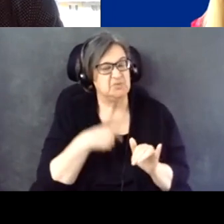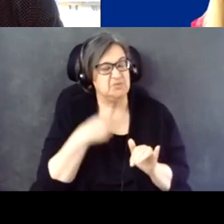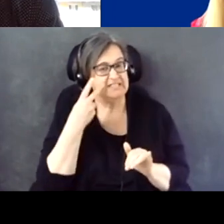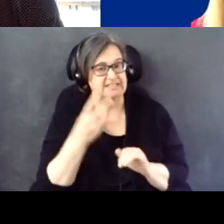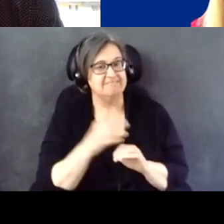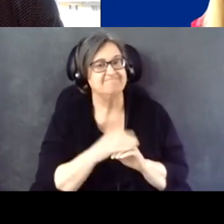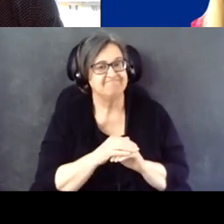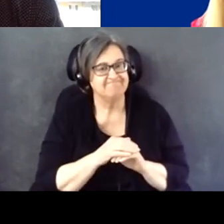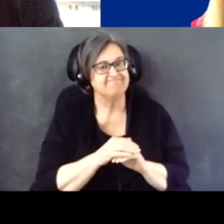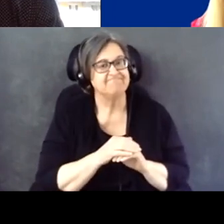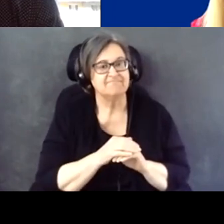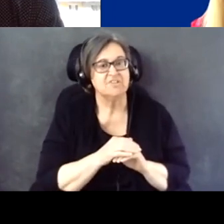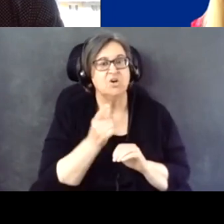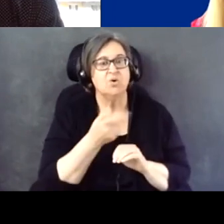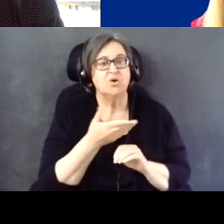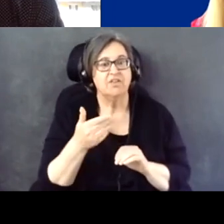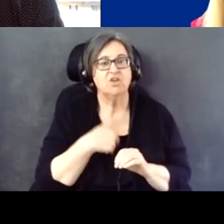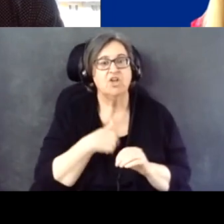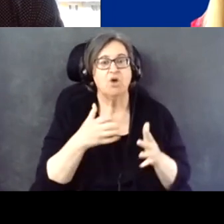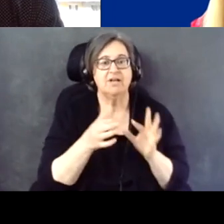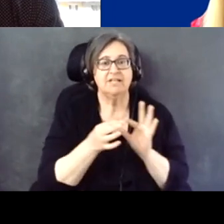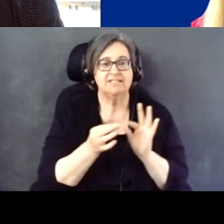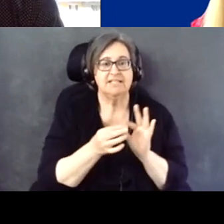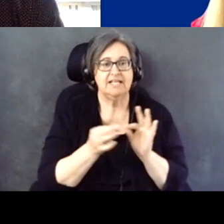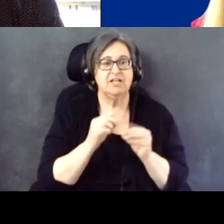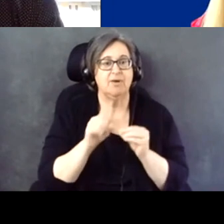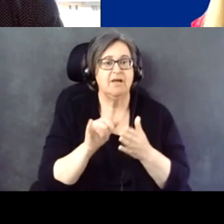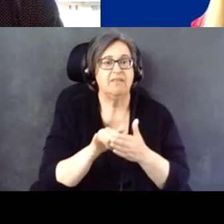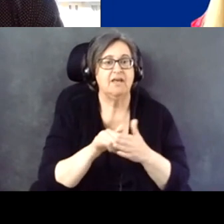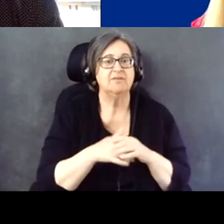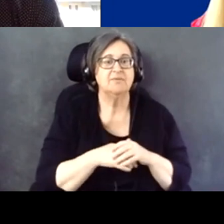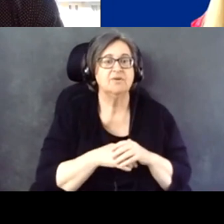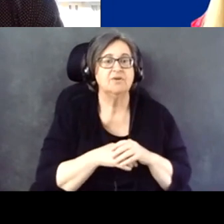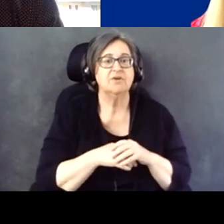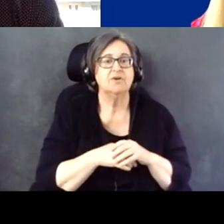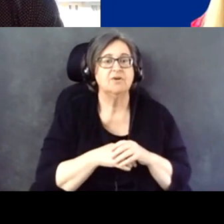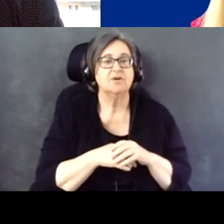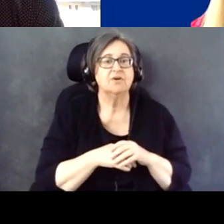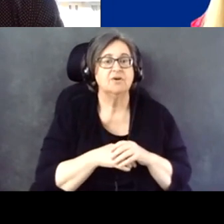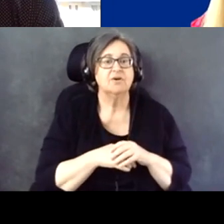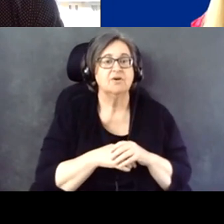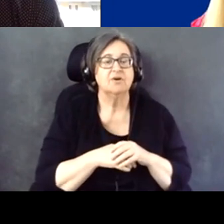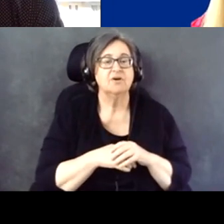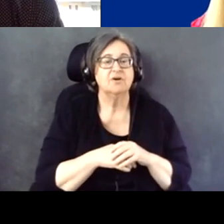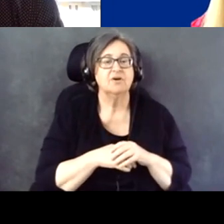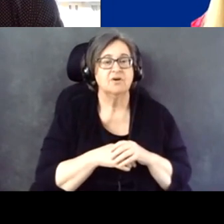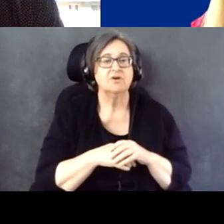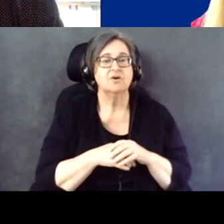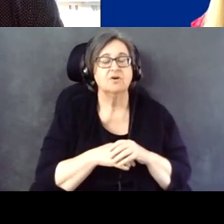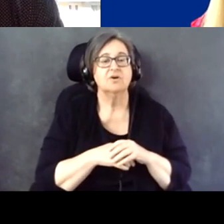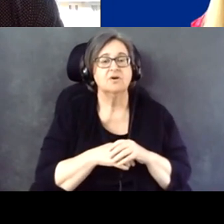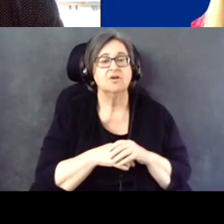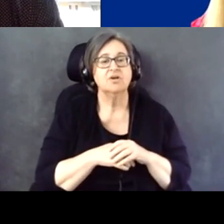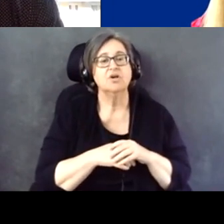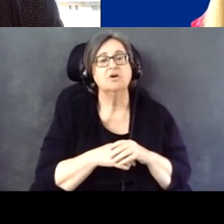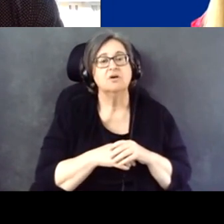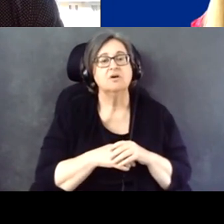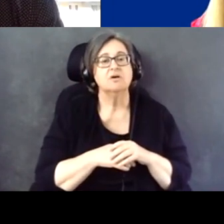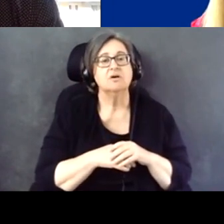And one thing I would like to say about that though is that while a lot of these language